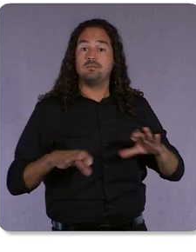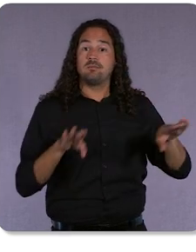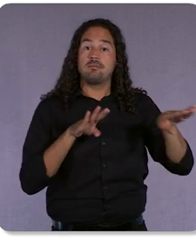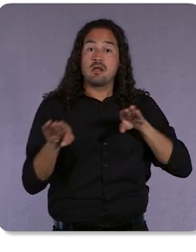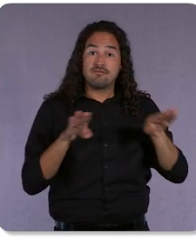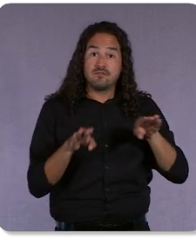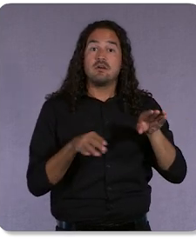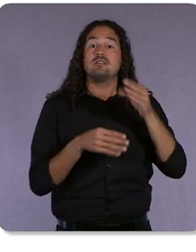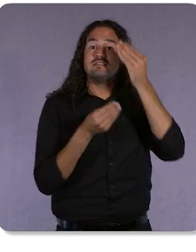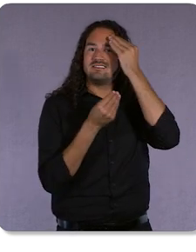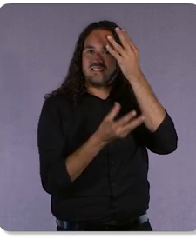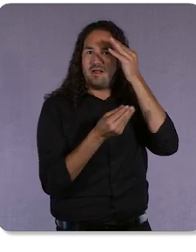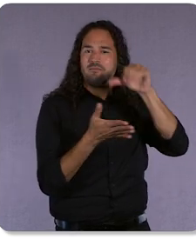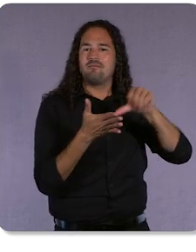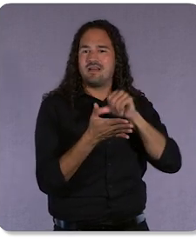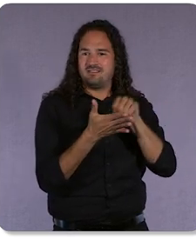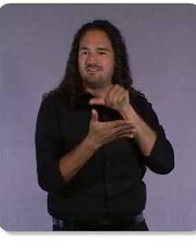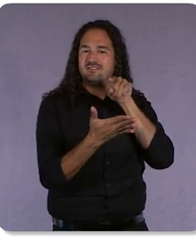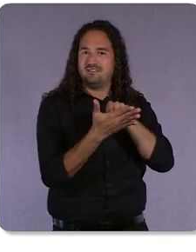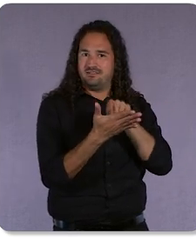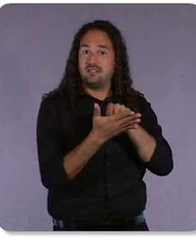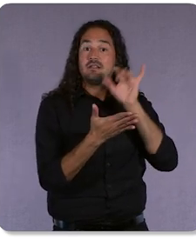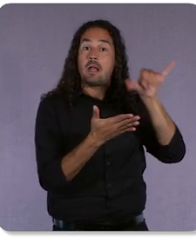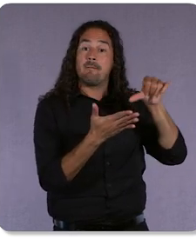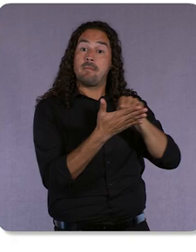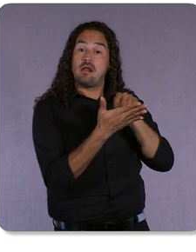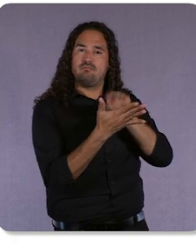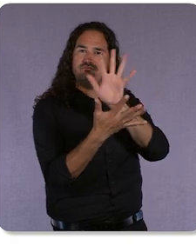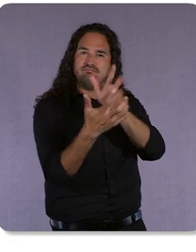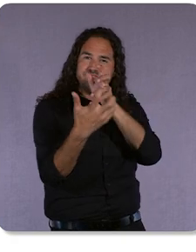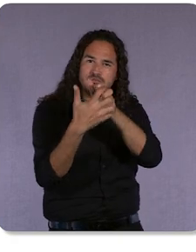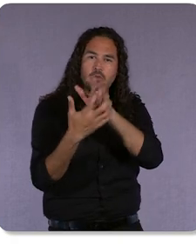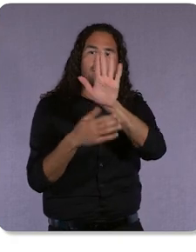This page is tailored to your business, and it covers a gamut of use cases.